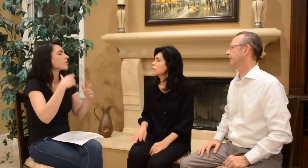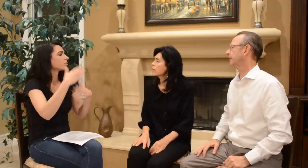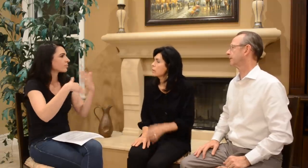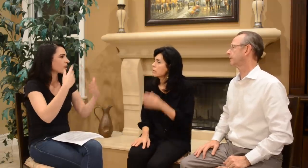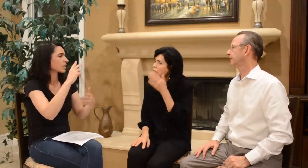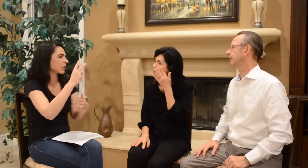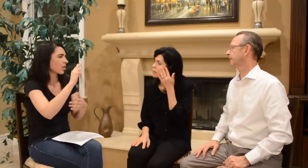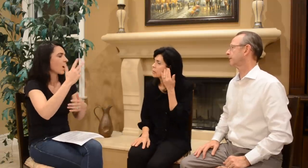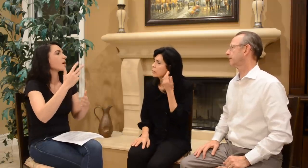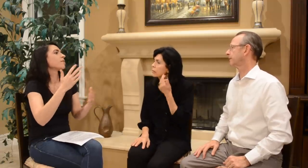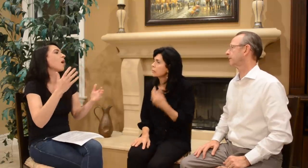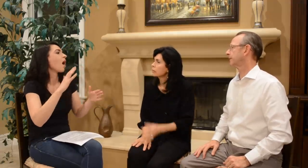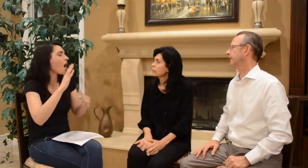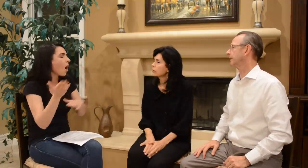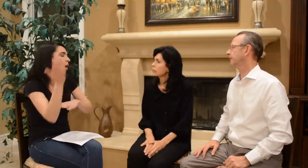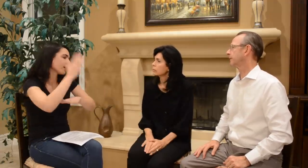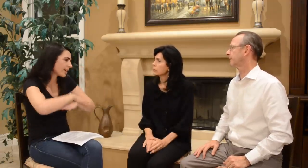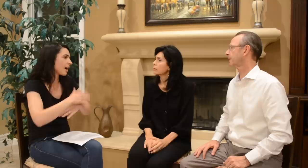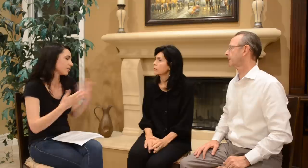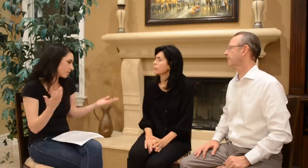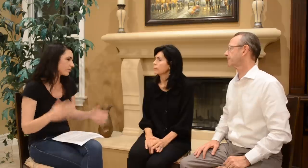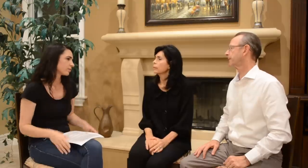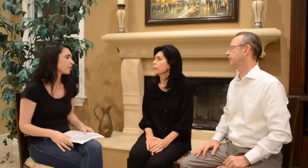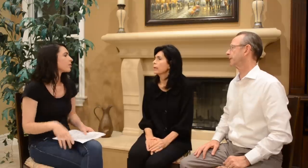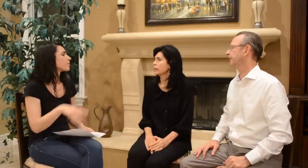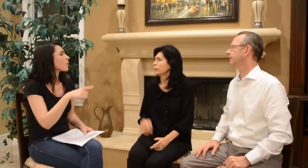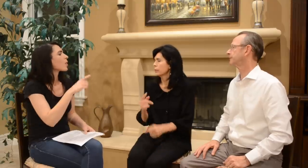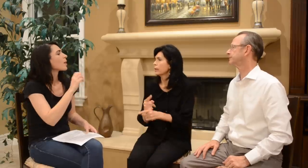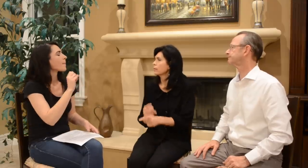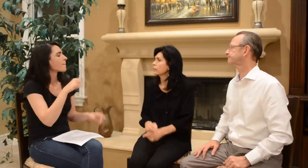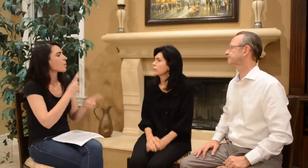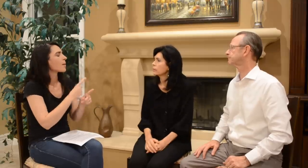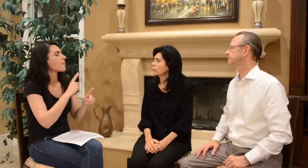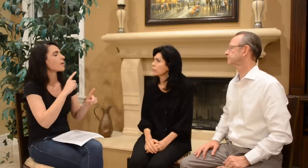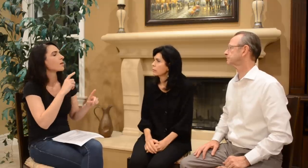then later in like 2nd or 3rd grade, [I mainstreamed] all day. Mom: Right. Ashley: Right.